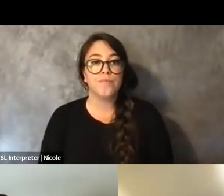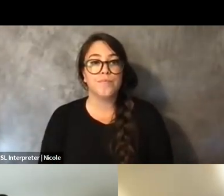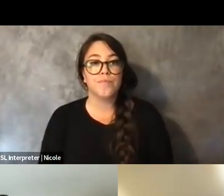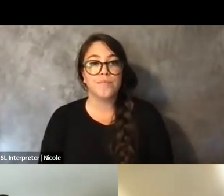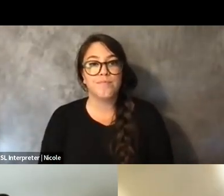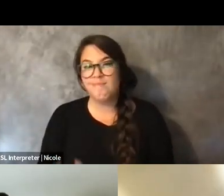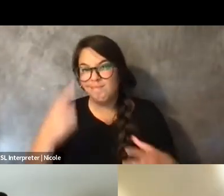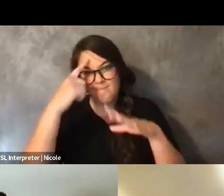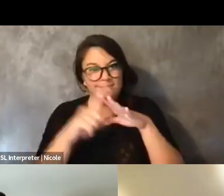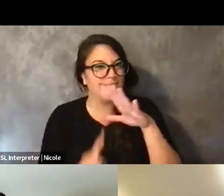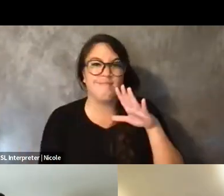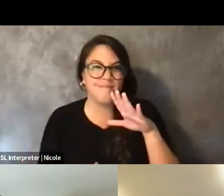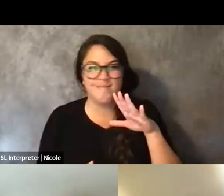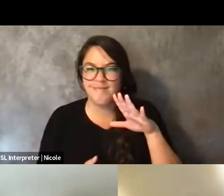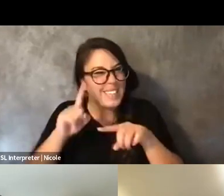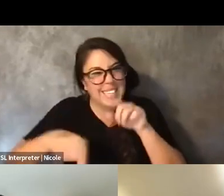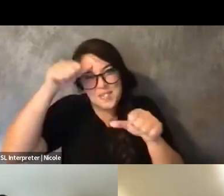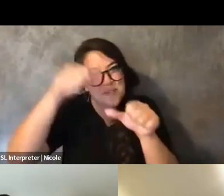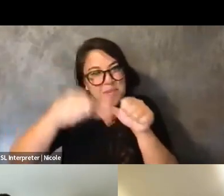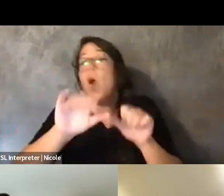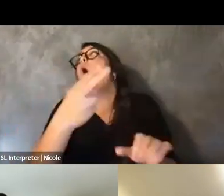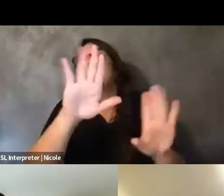Lost my train of thought. I can't remember.